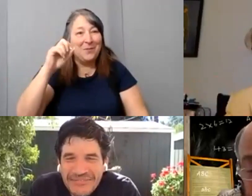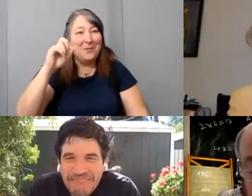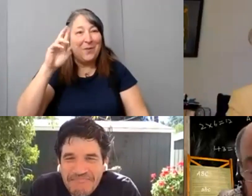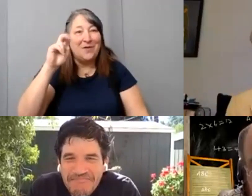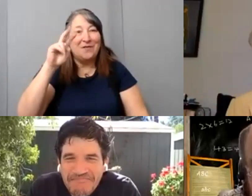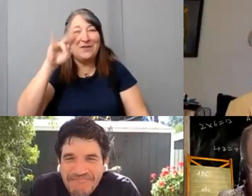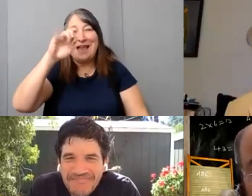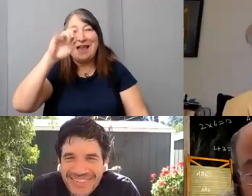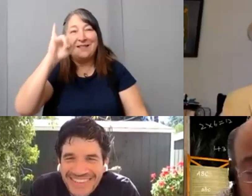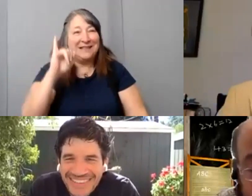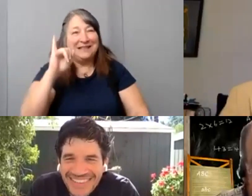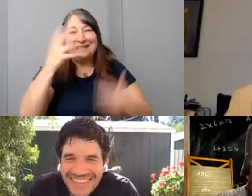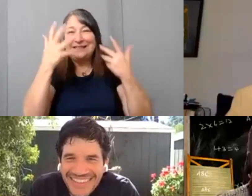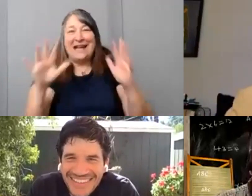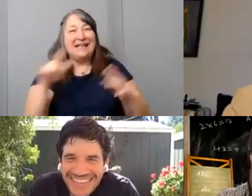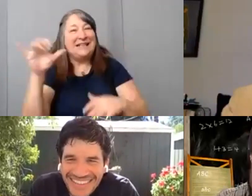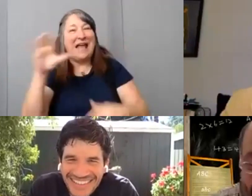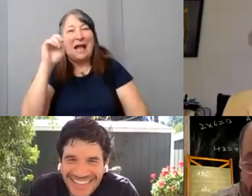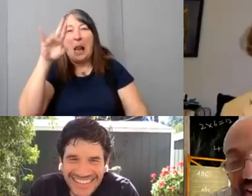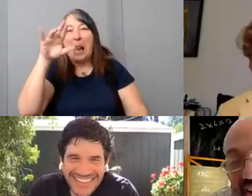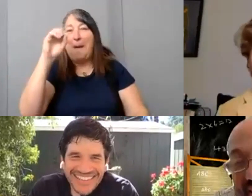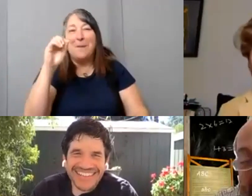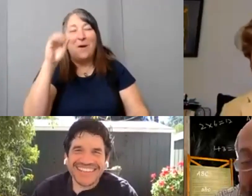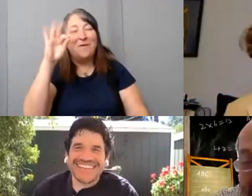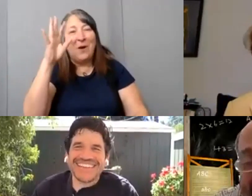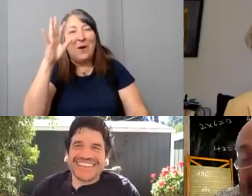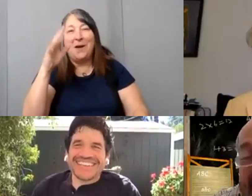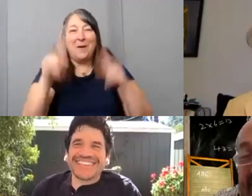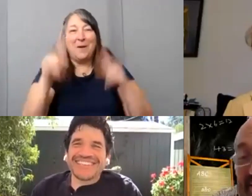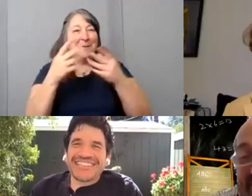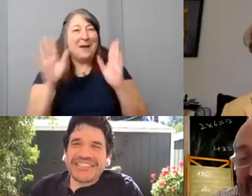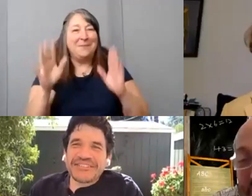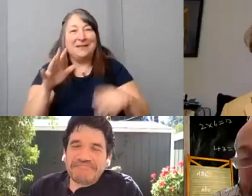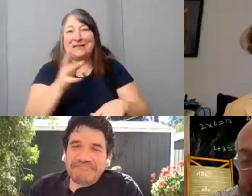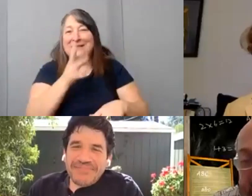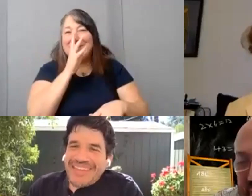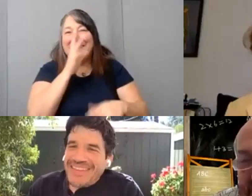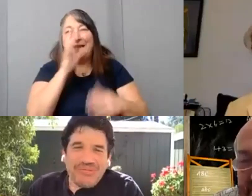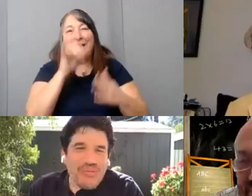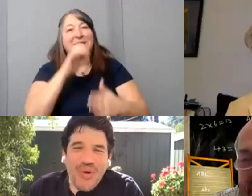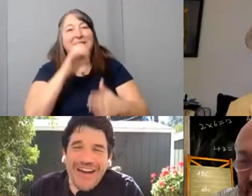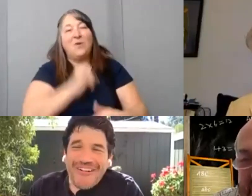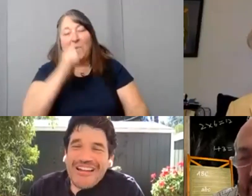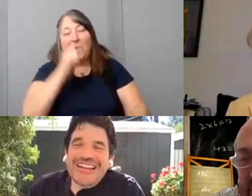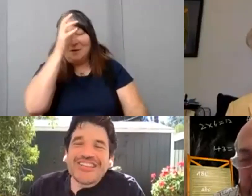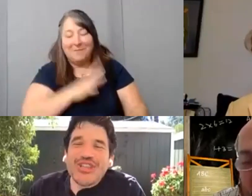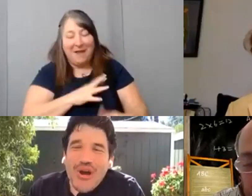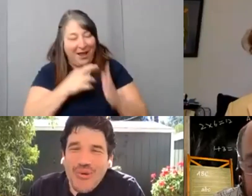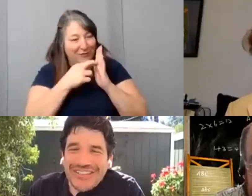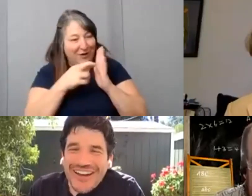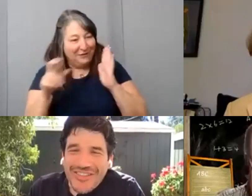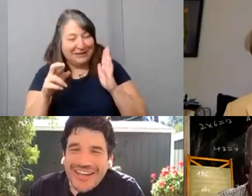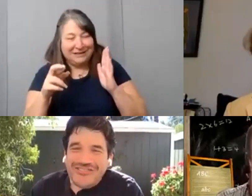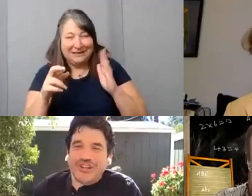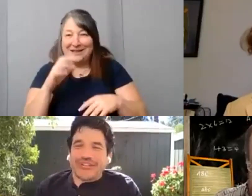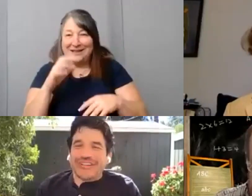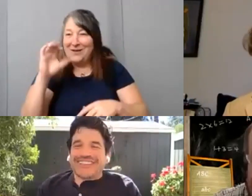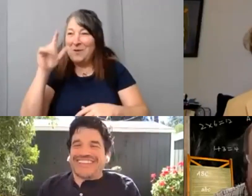um that's like that's like an old man reference. [Mark] Wow, no one got that joke.